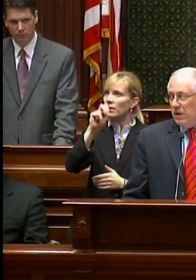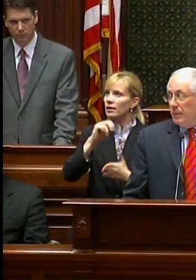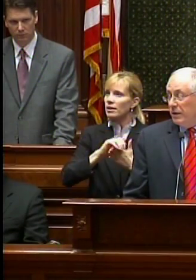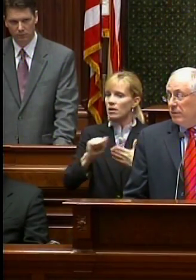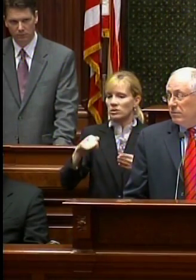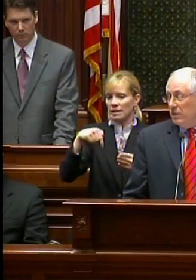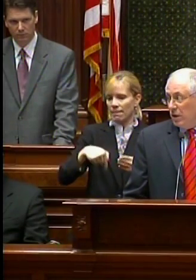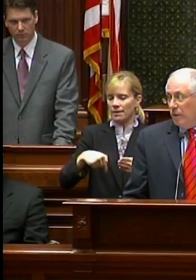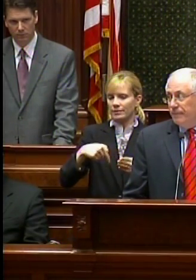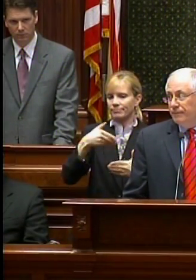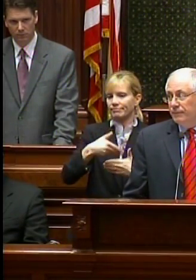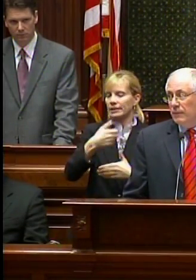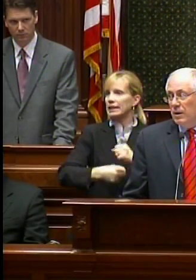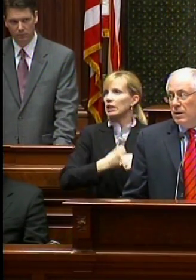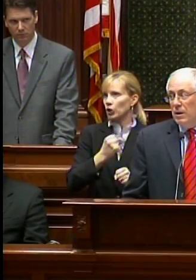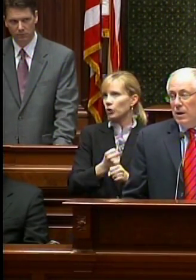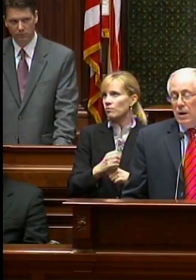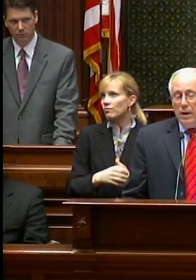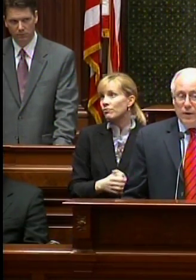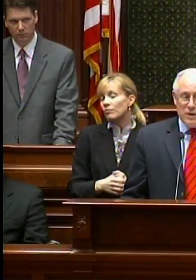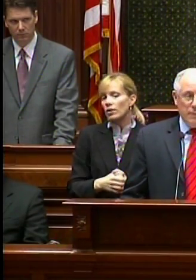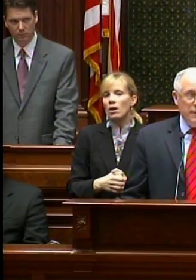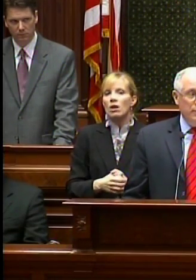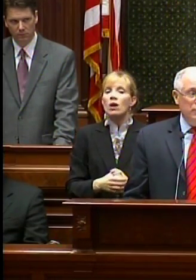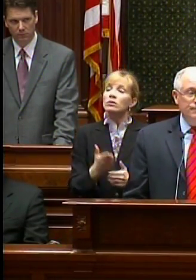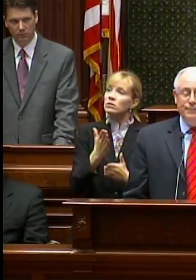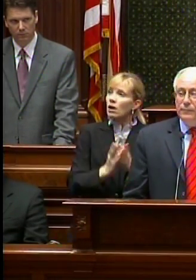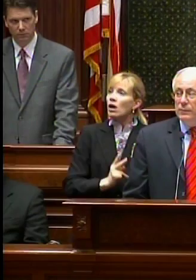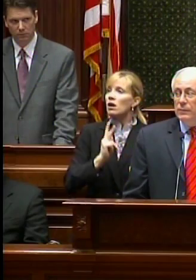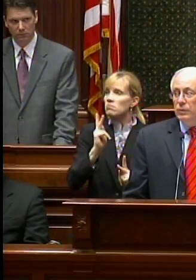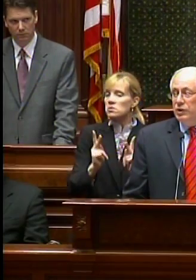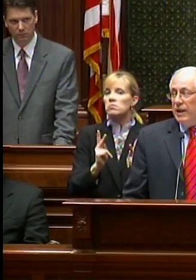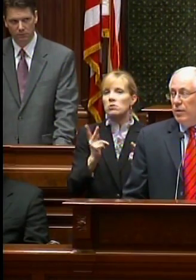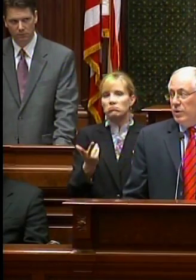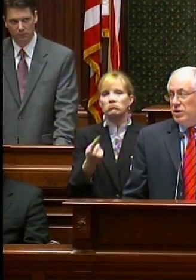the coming year. Now, there are some people who say we should